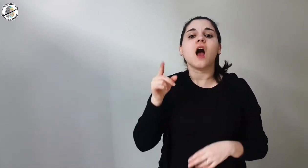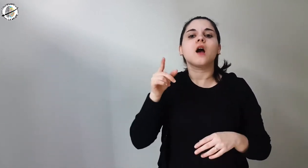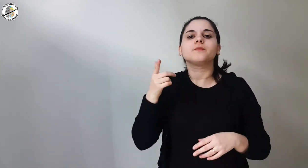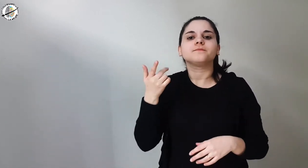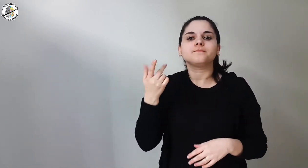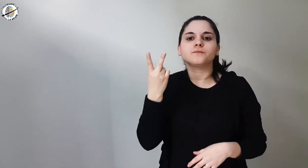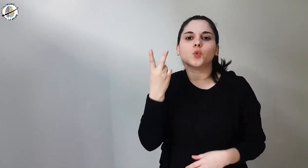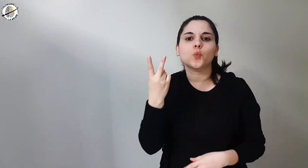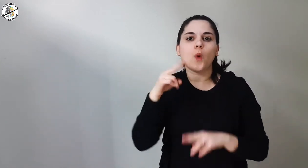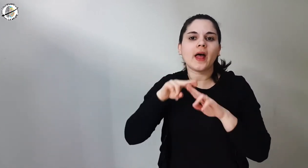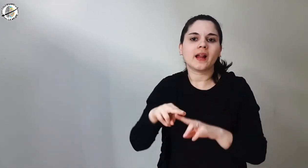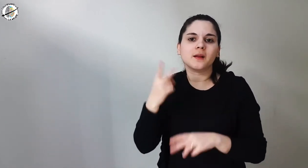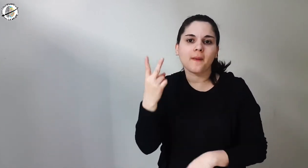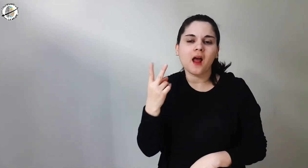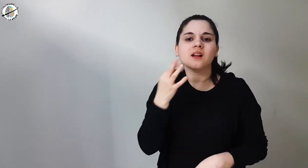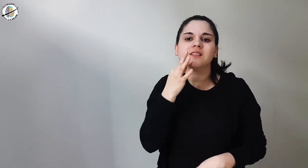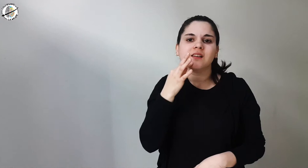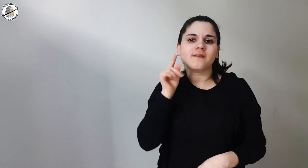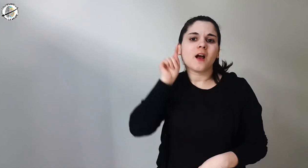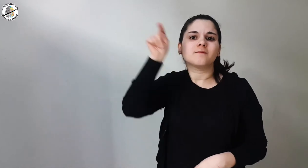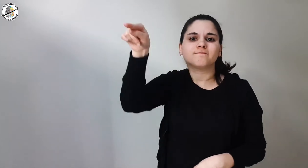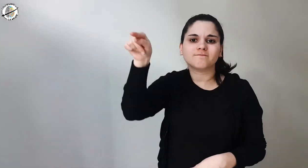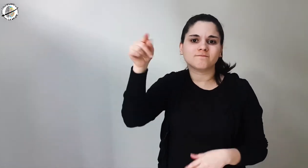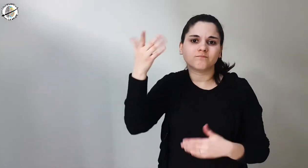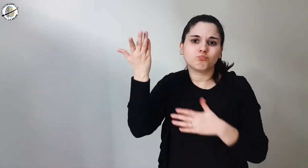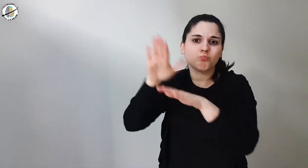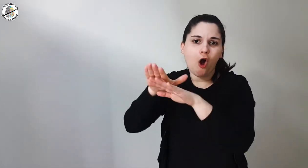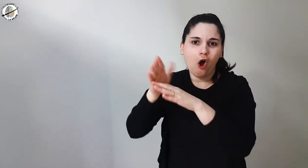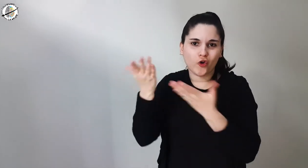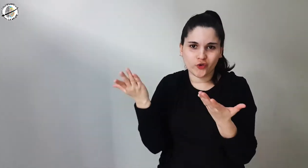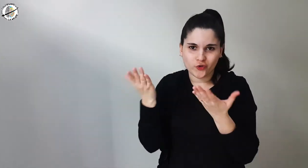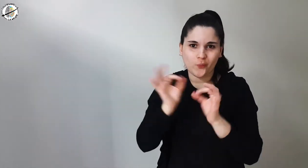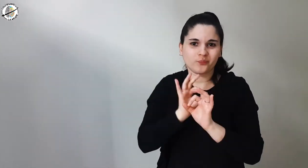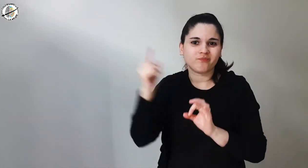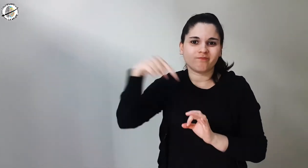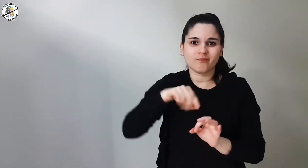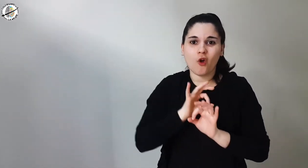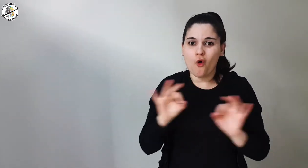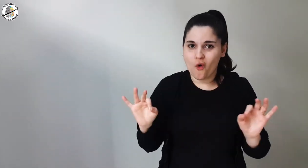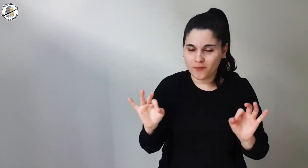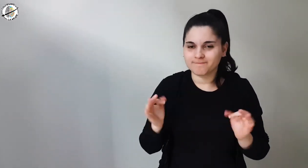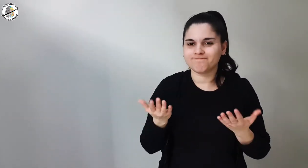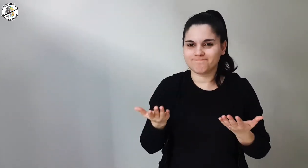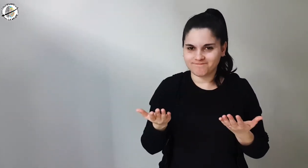Having only two tattoos meant he died without being able to go home.